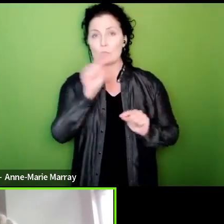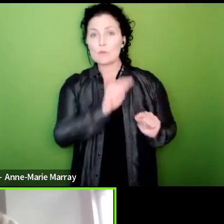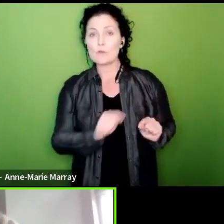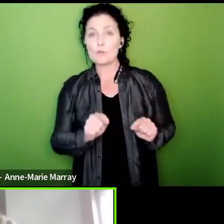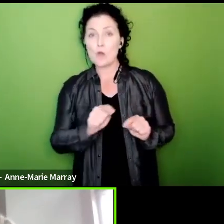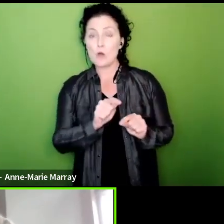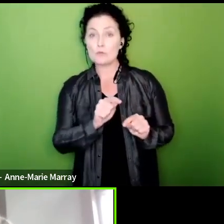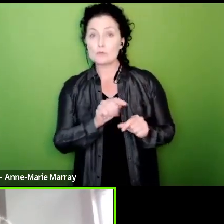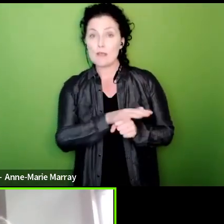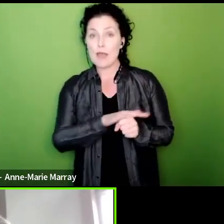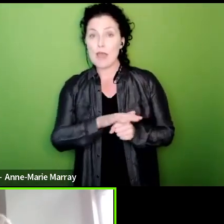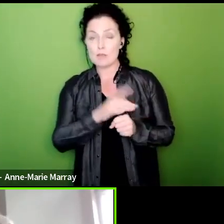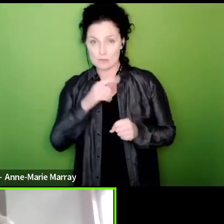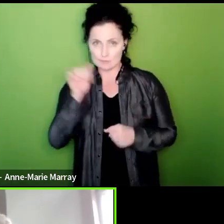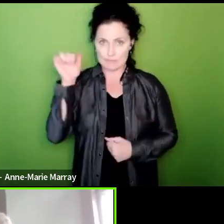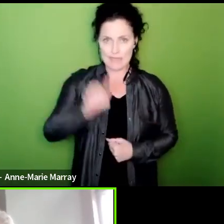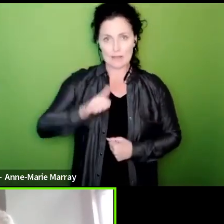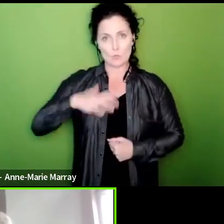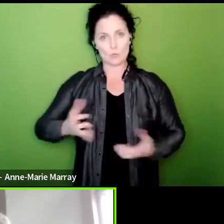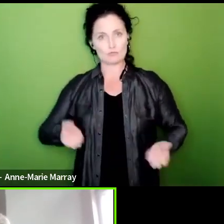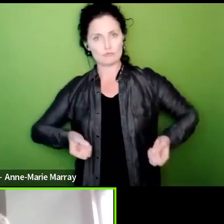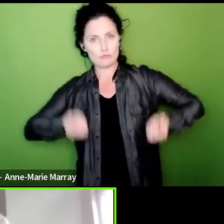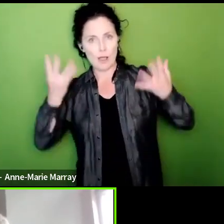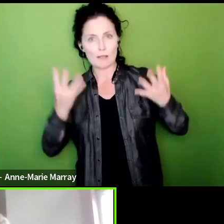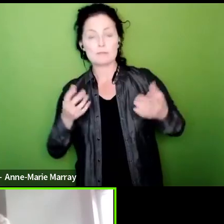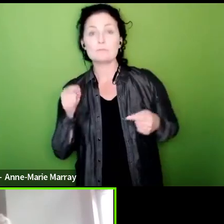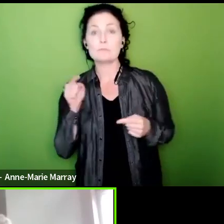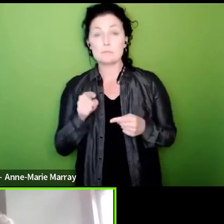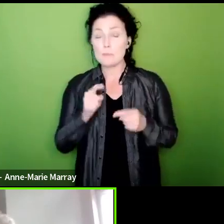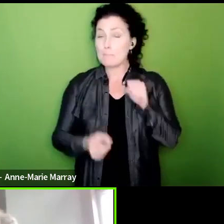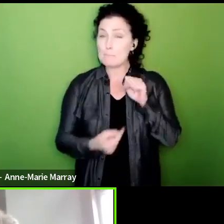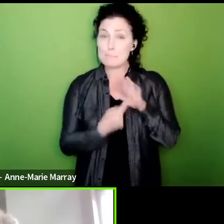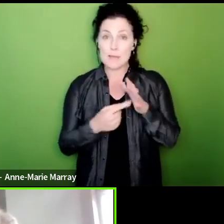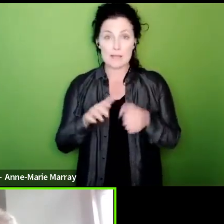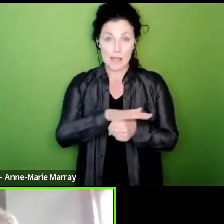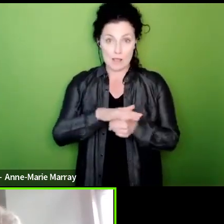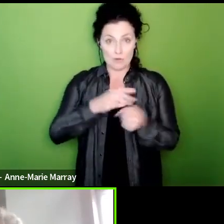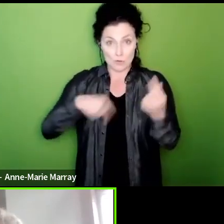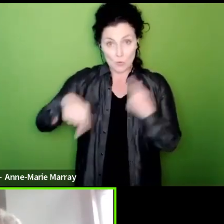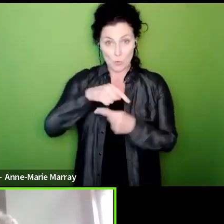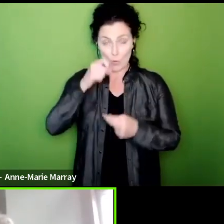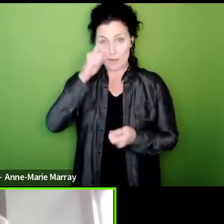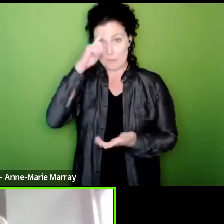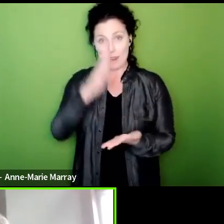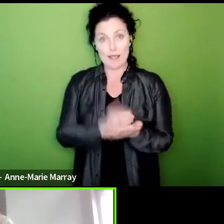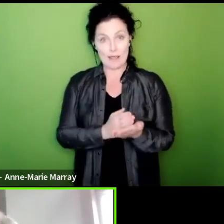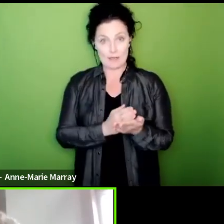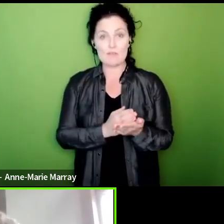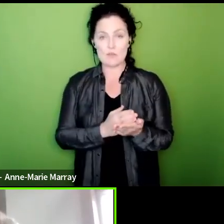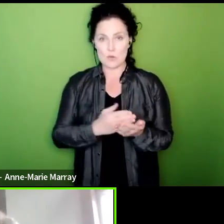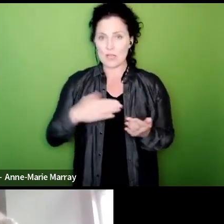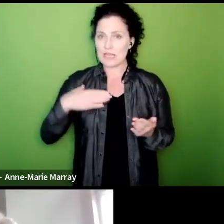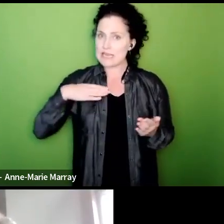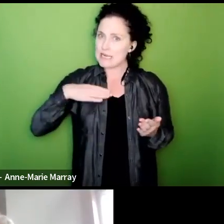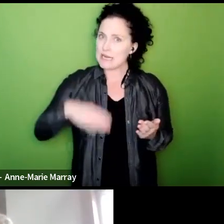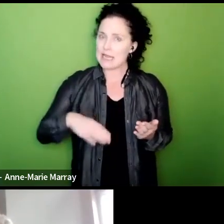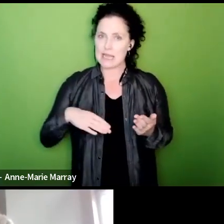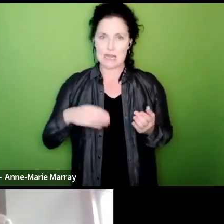yes vote for action are all the key areas that we believe were required to immediately put pressure